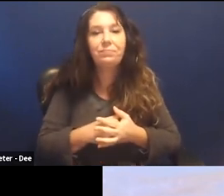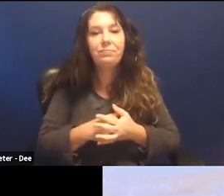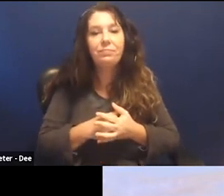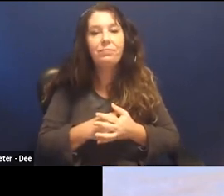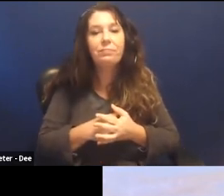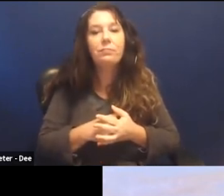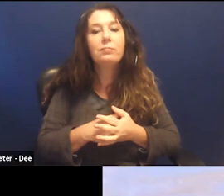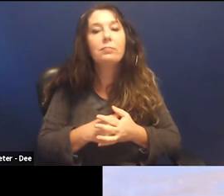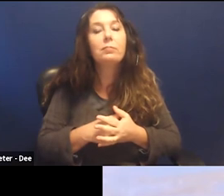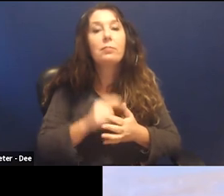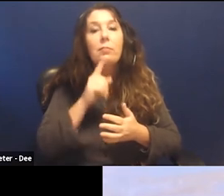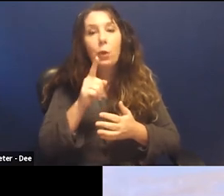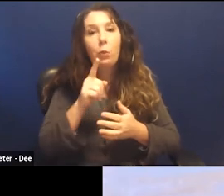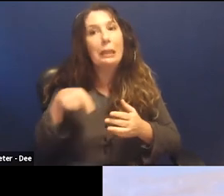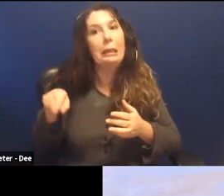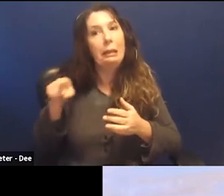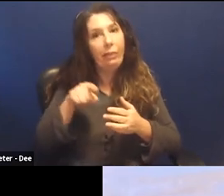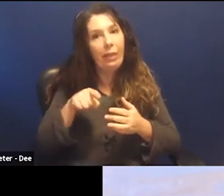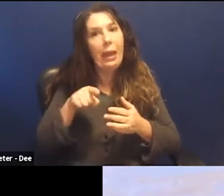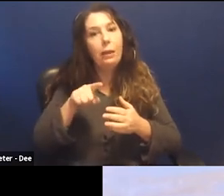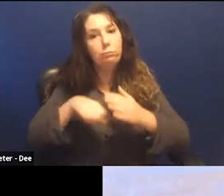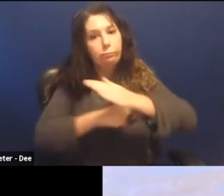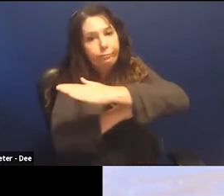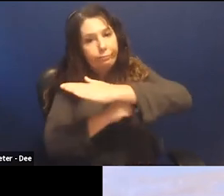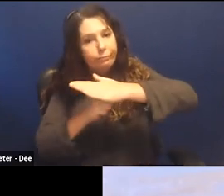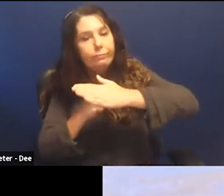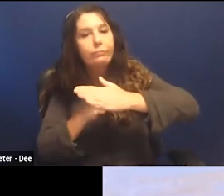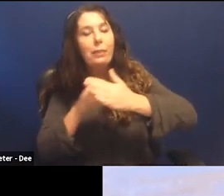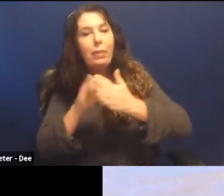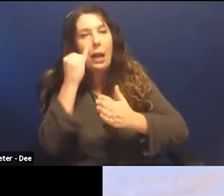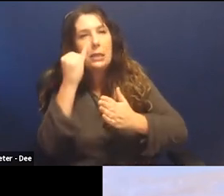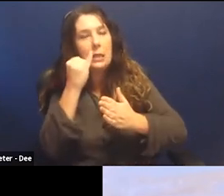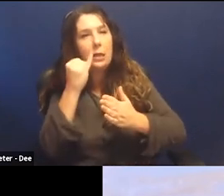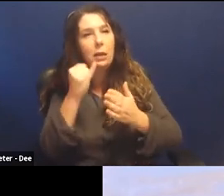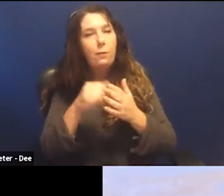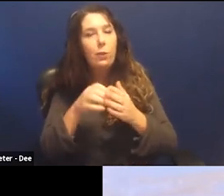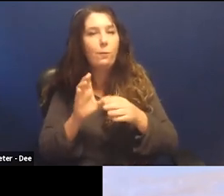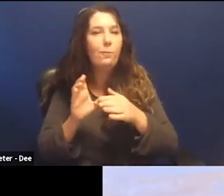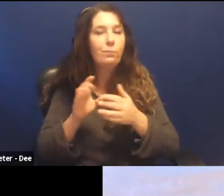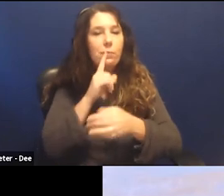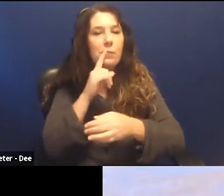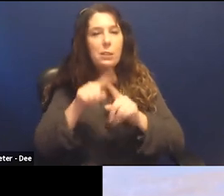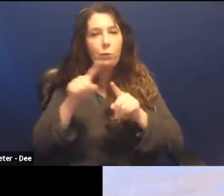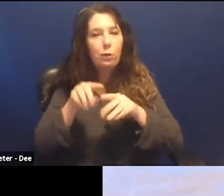They've really worked to foreground this conversation about forces of power.